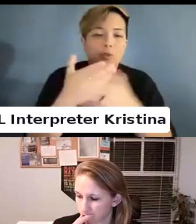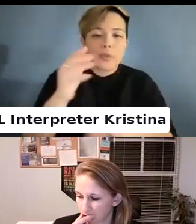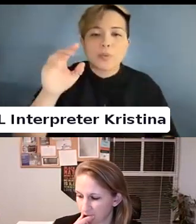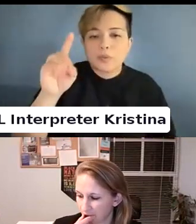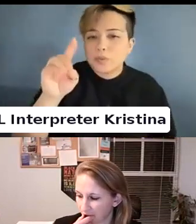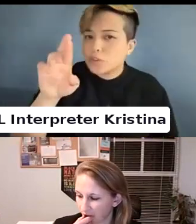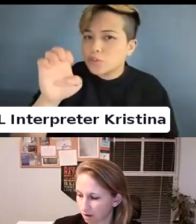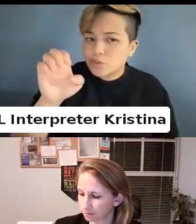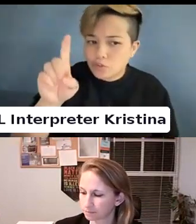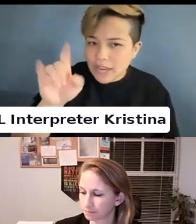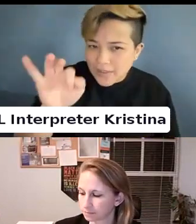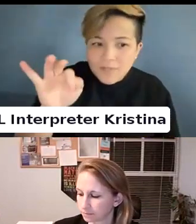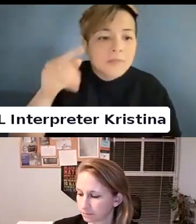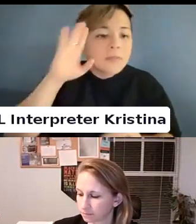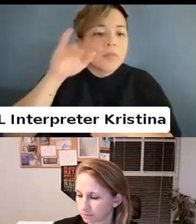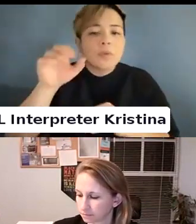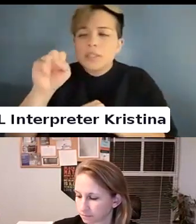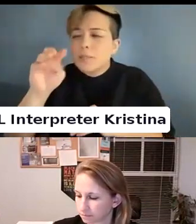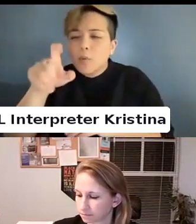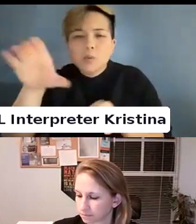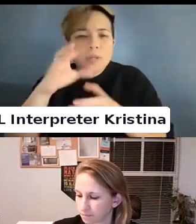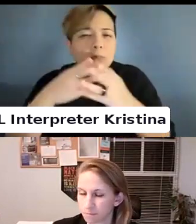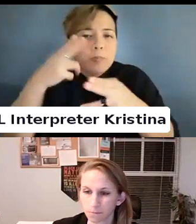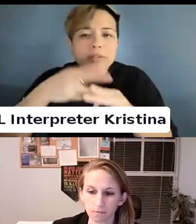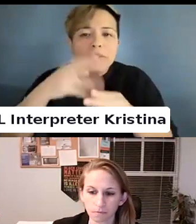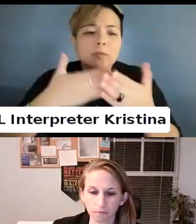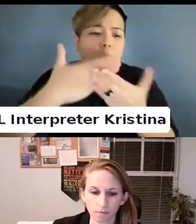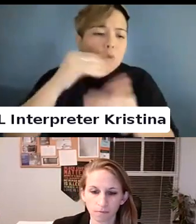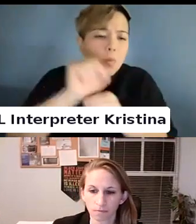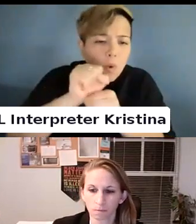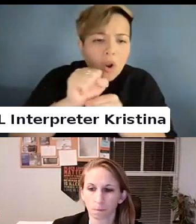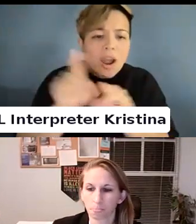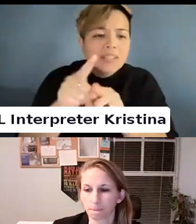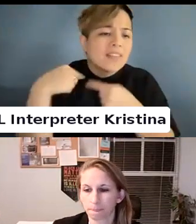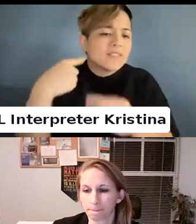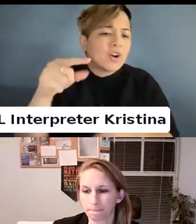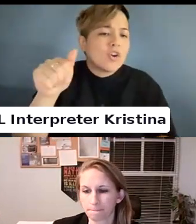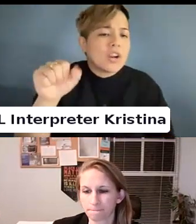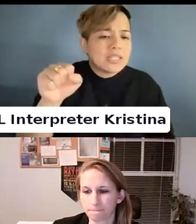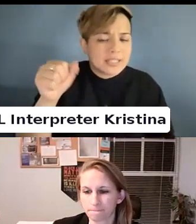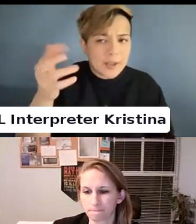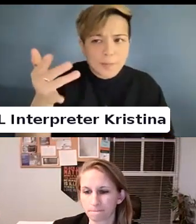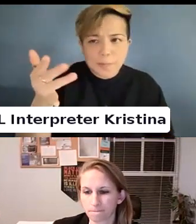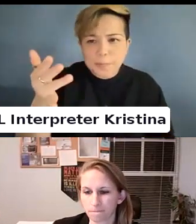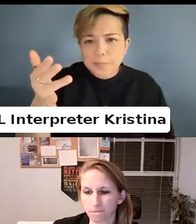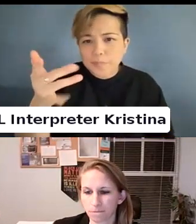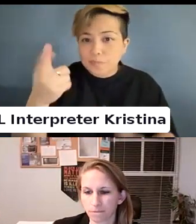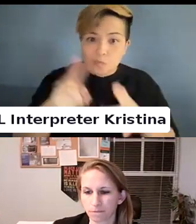I know Someone like you mentioned you are doing some good work as far as starting next